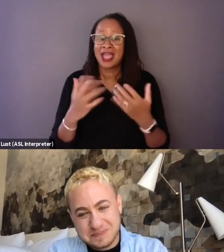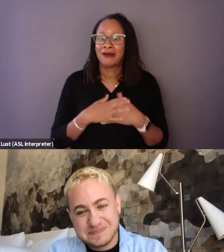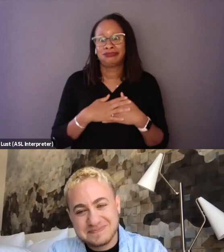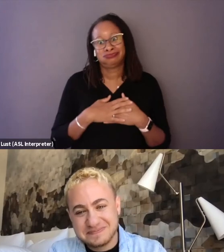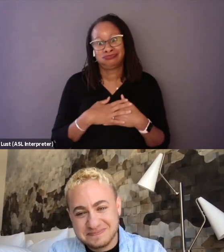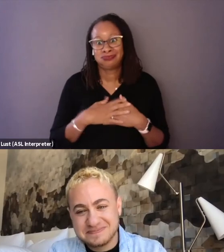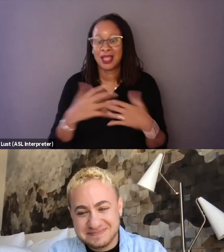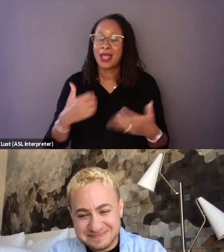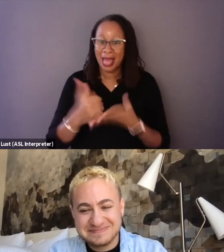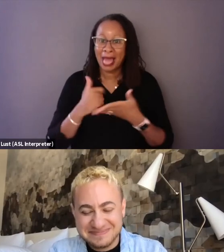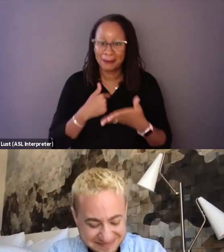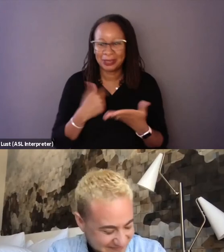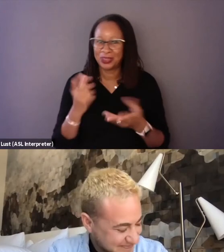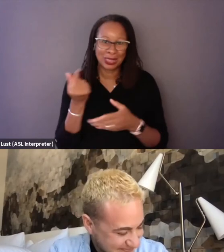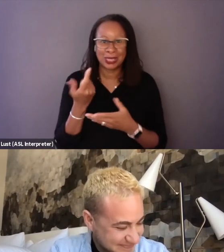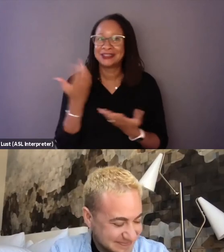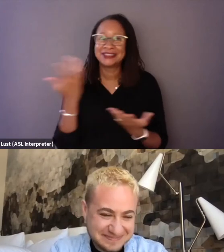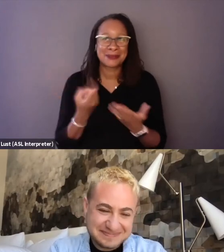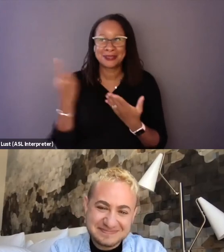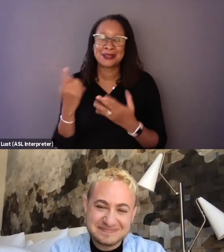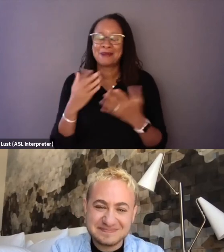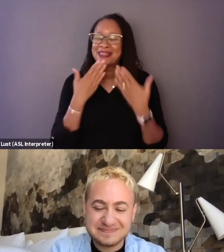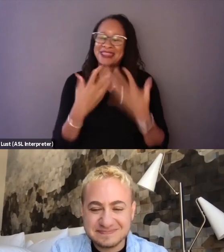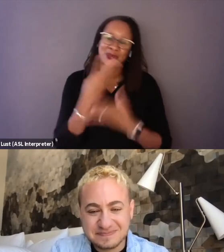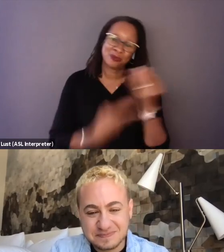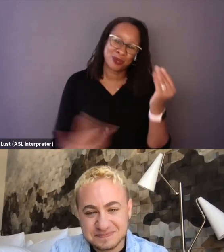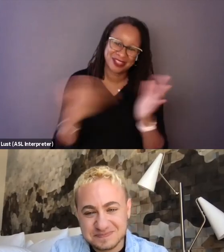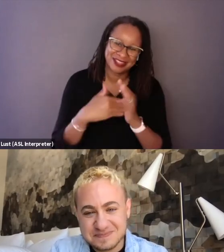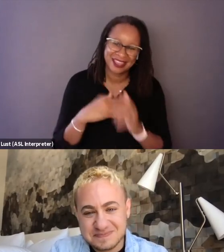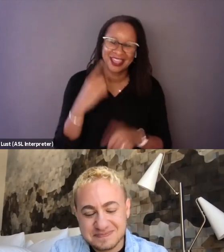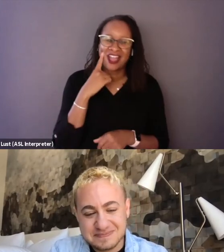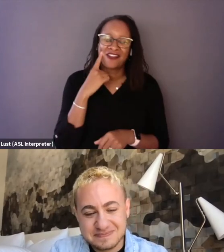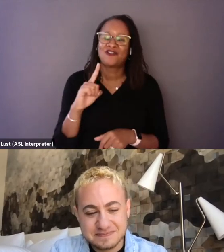with a little something, something, but thank you both again for putting this together